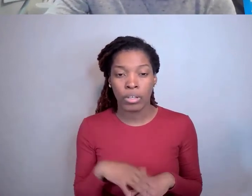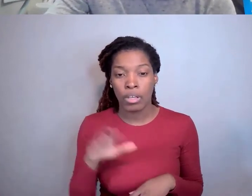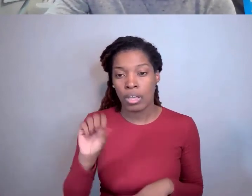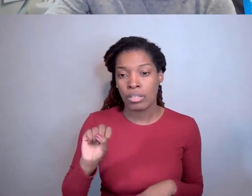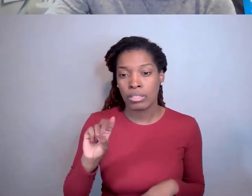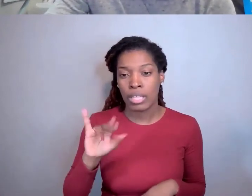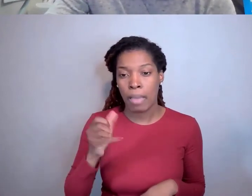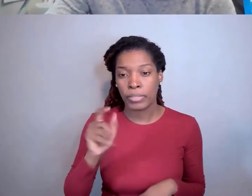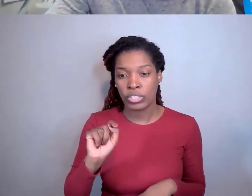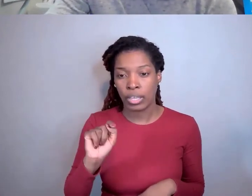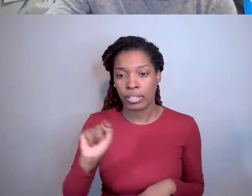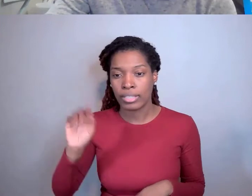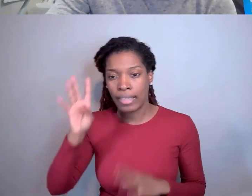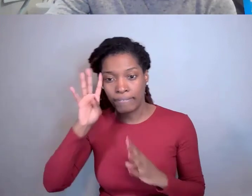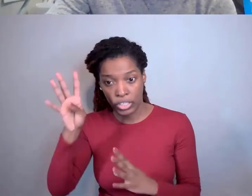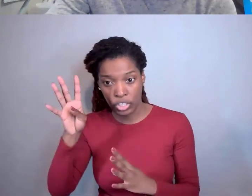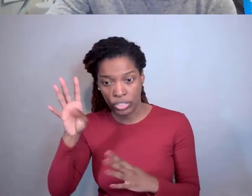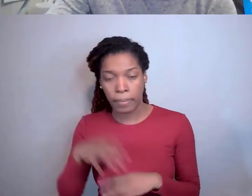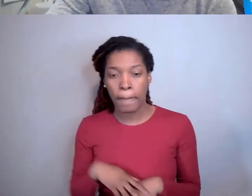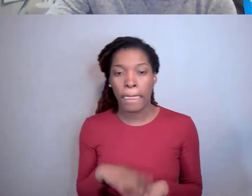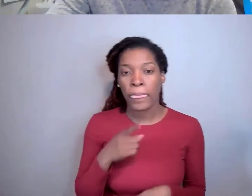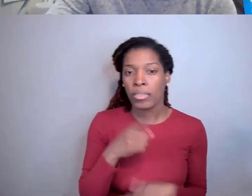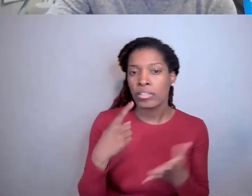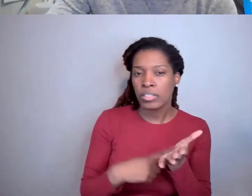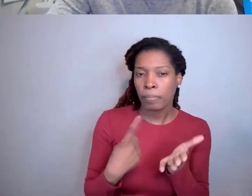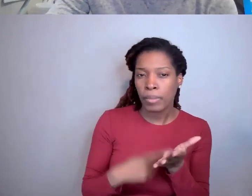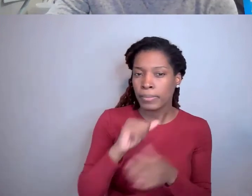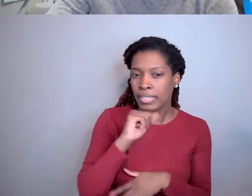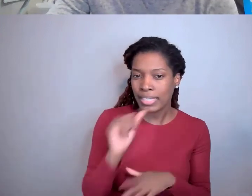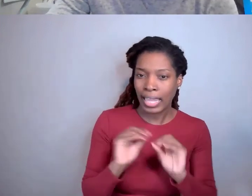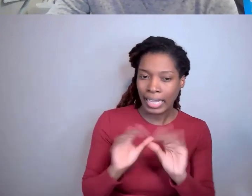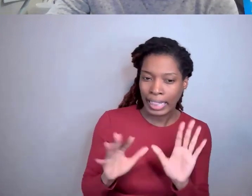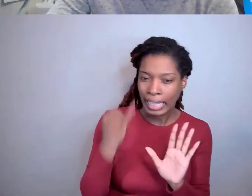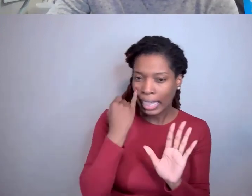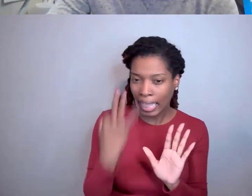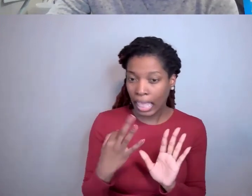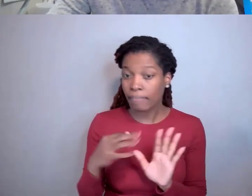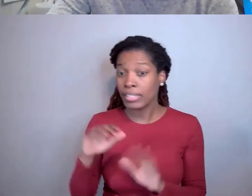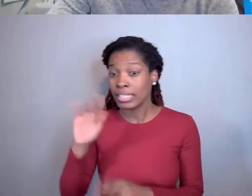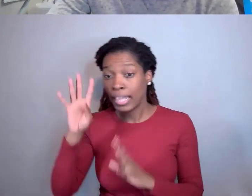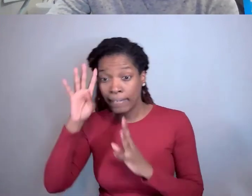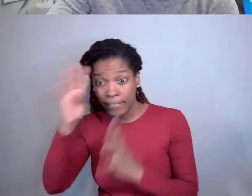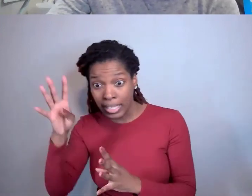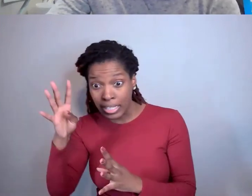So it says sometimes it's not clear if something is really an invention or if the PI just thinks it is.